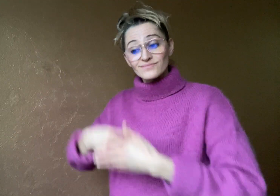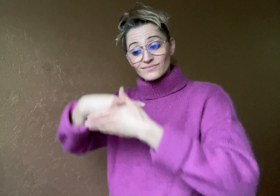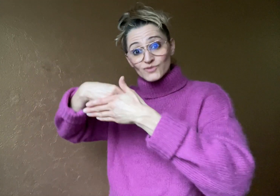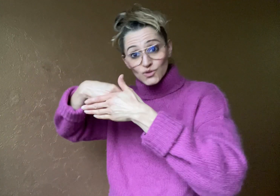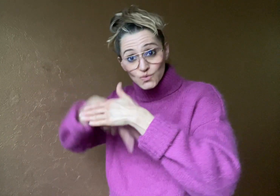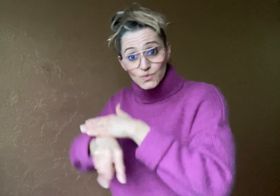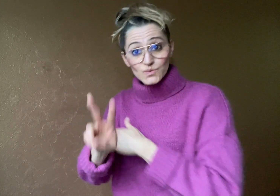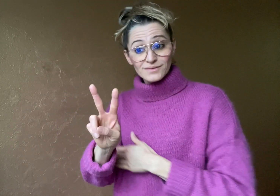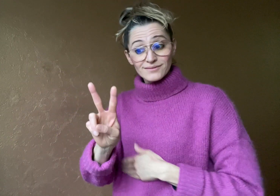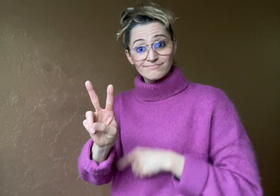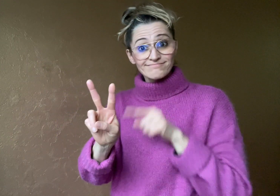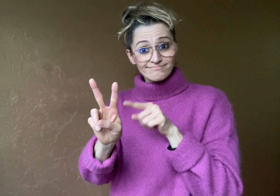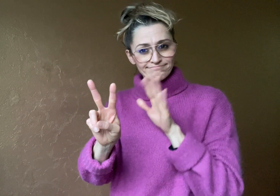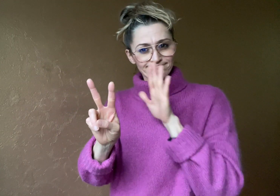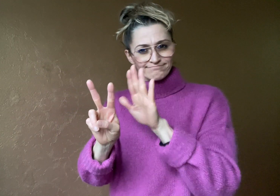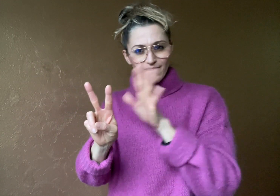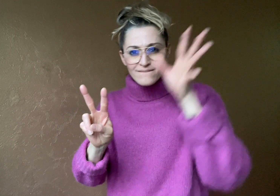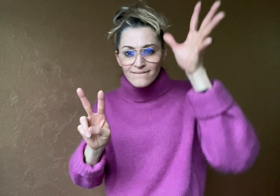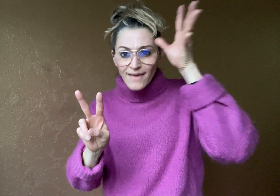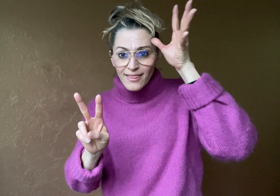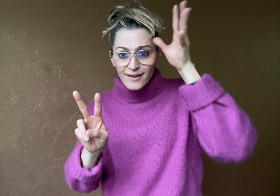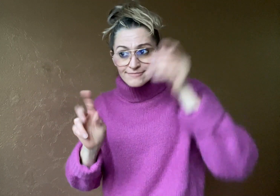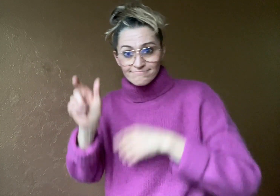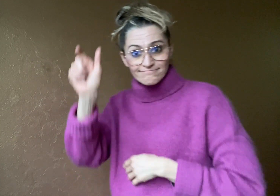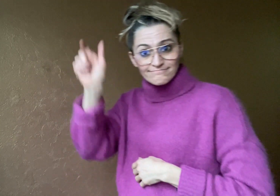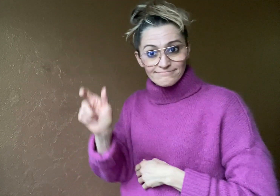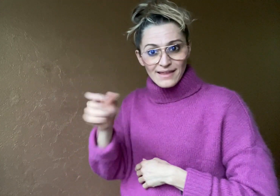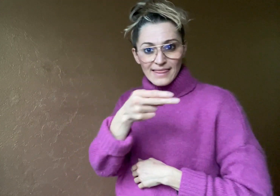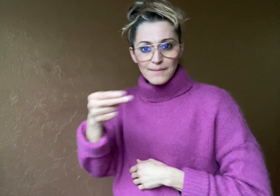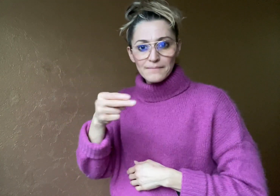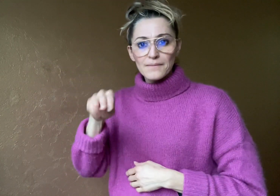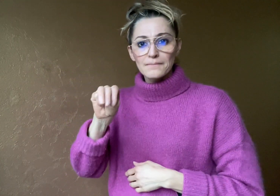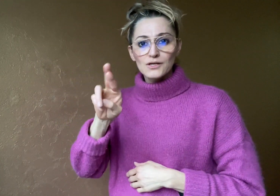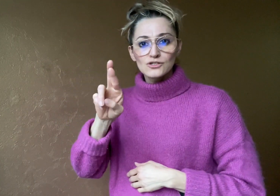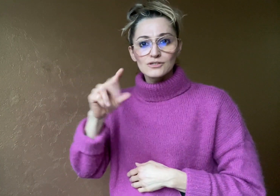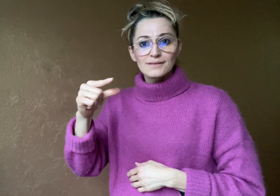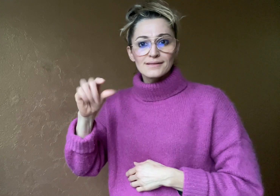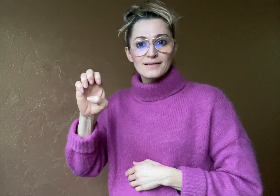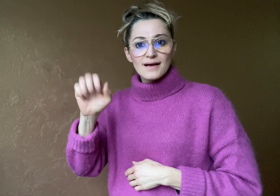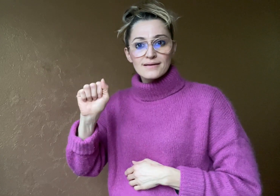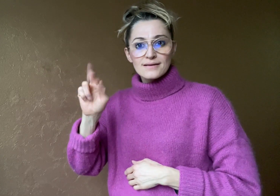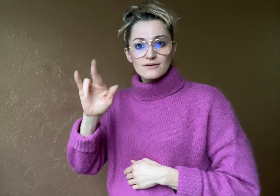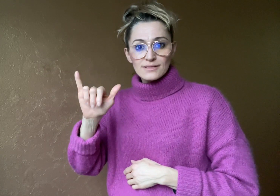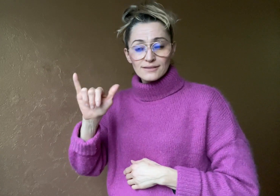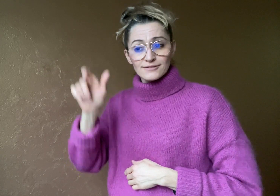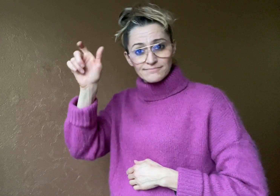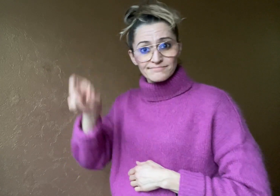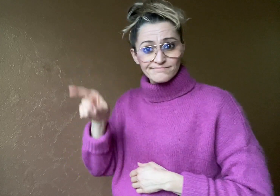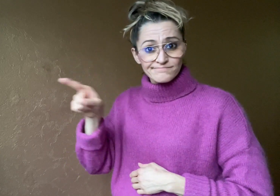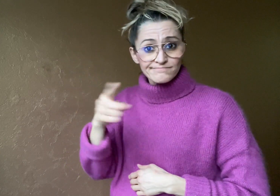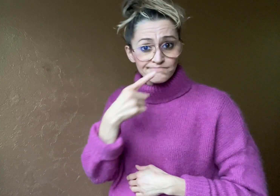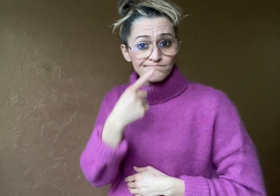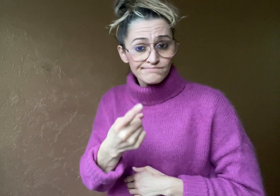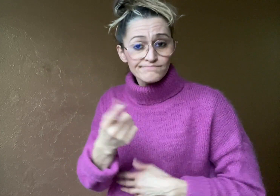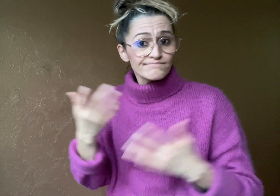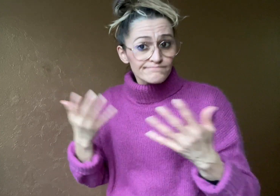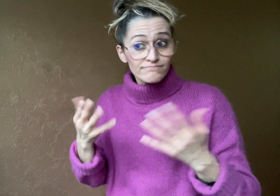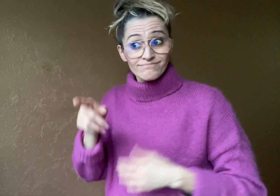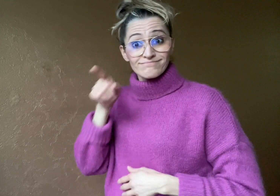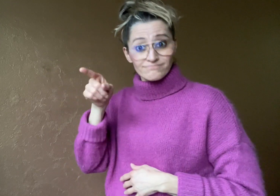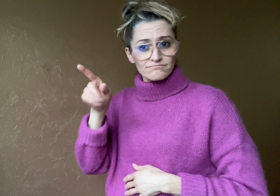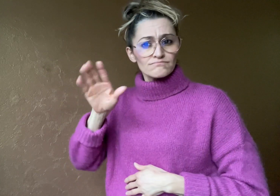Mr Geary, father of the twins, says he and his wife,